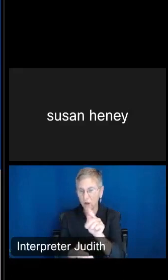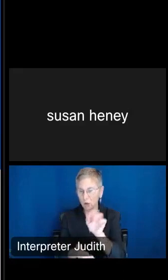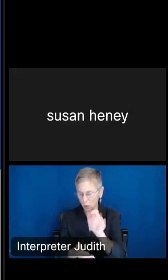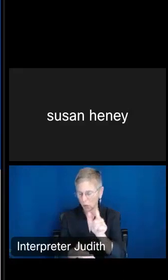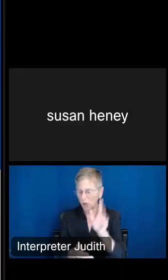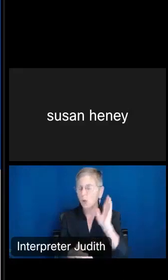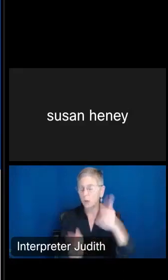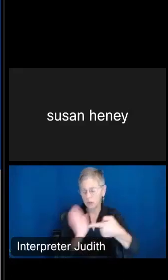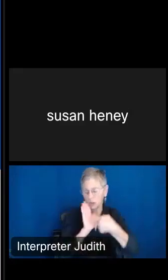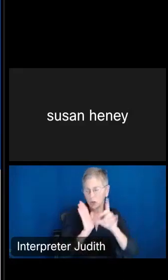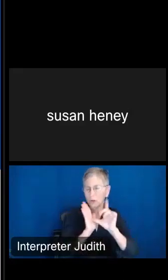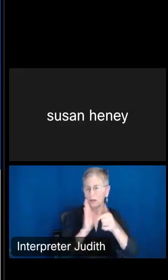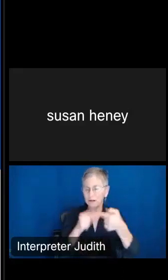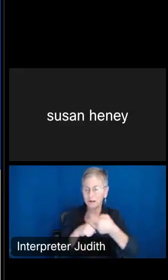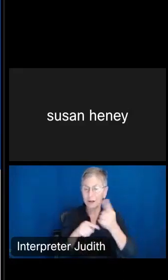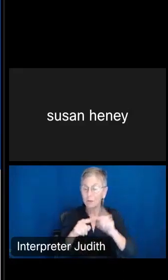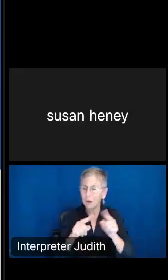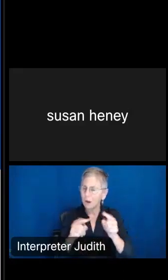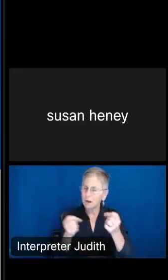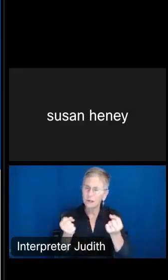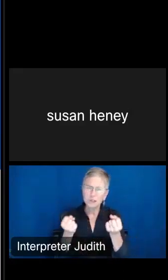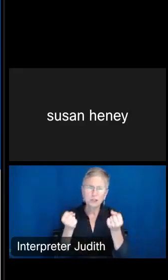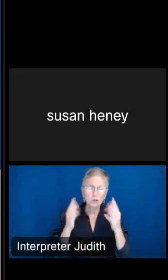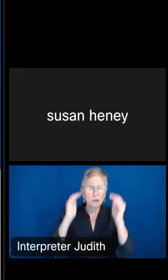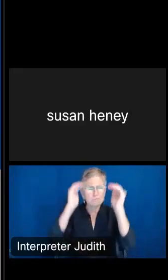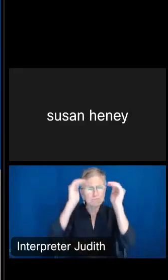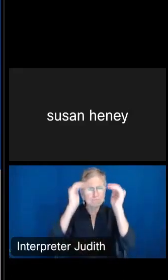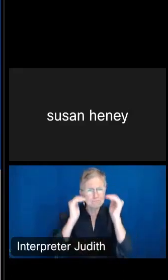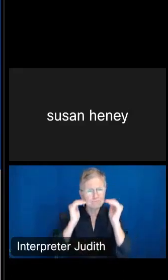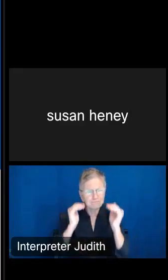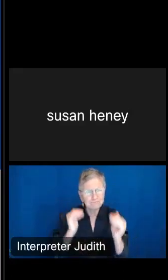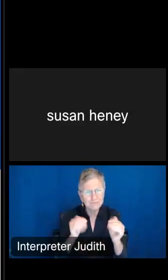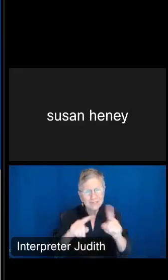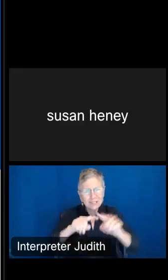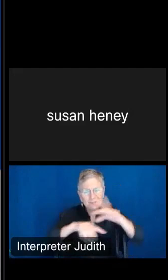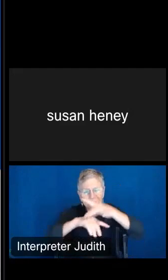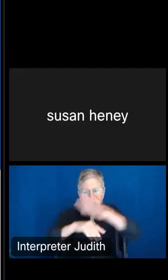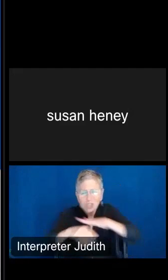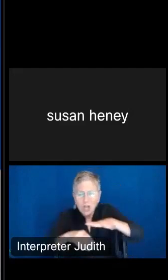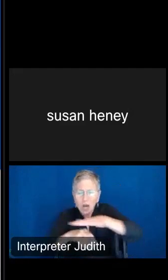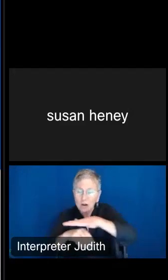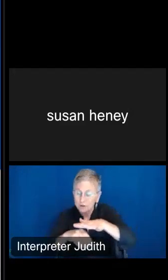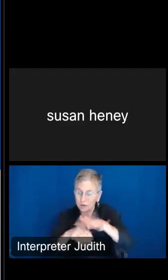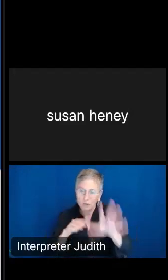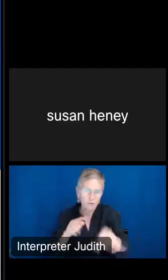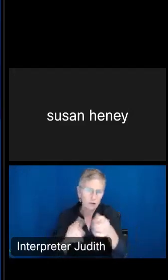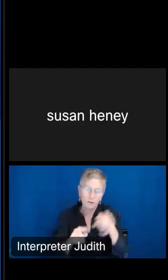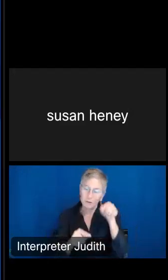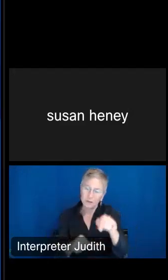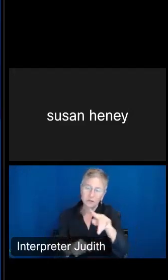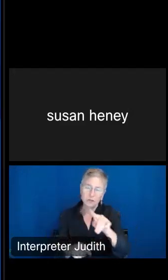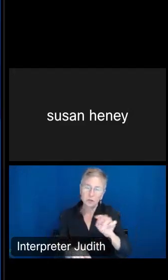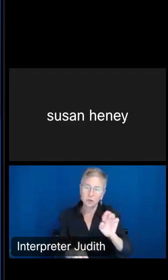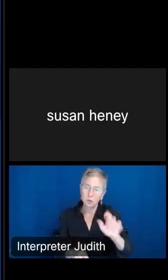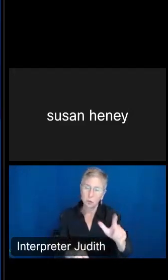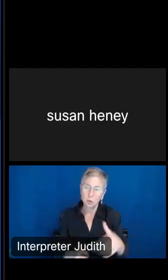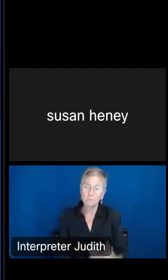you'll be surprised at the level of geographies that you can access from this particular tool.